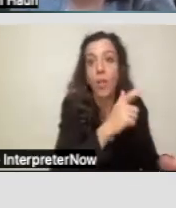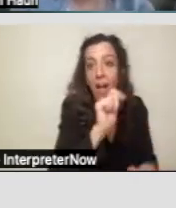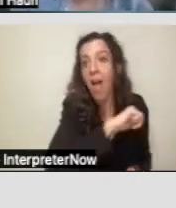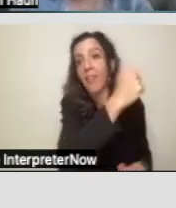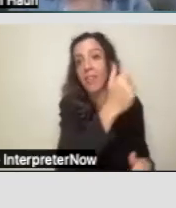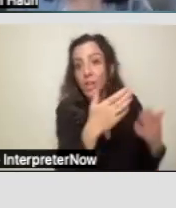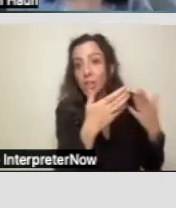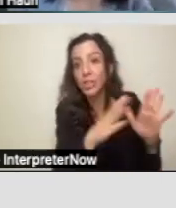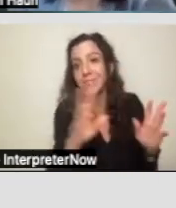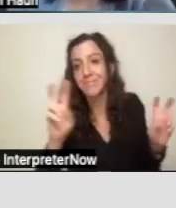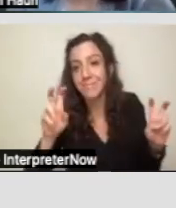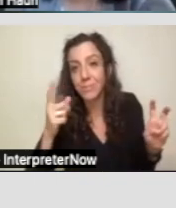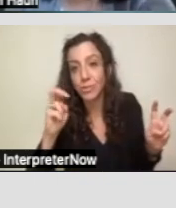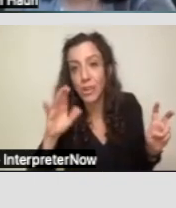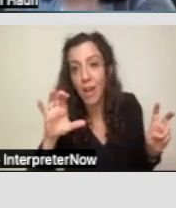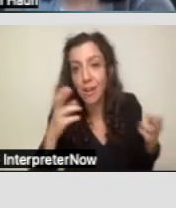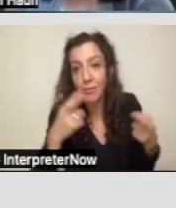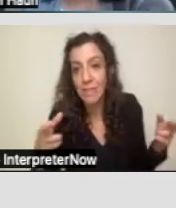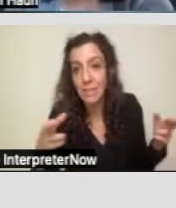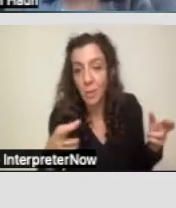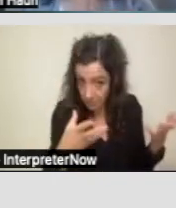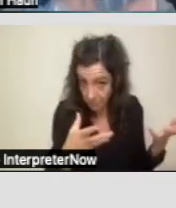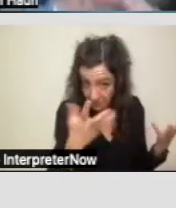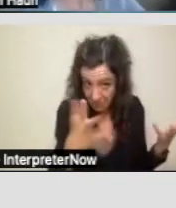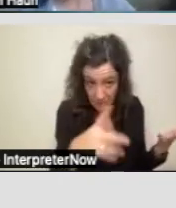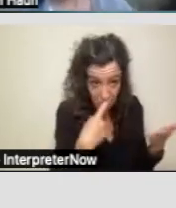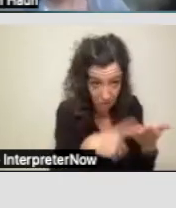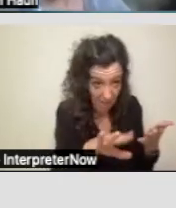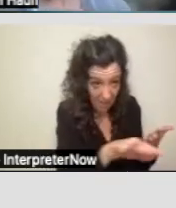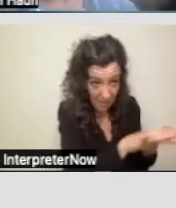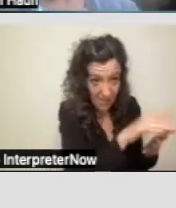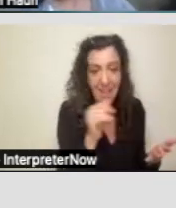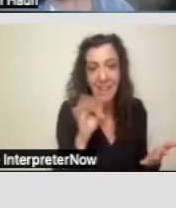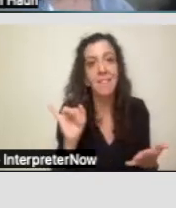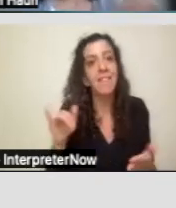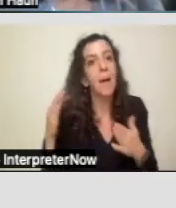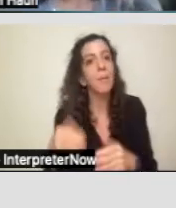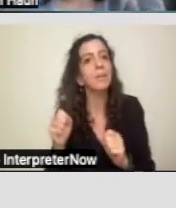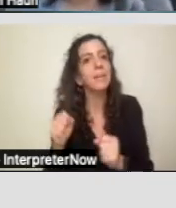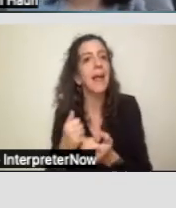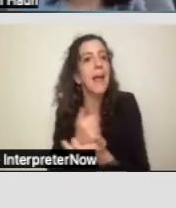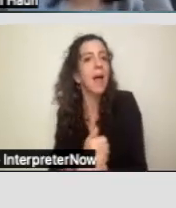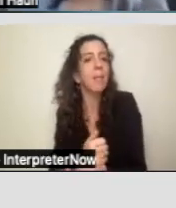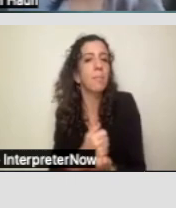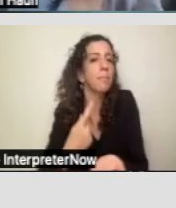which we talked about before, if this person can help explain/talk about well, Section